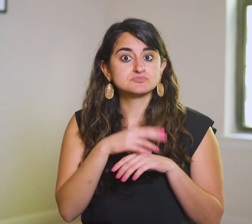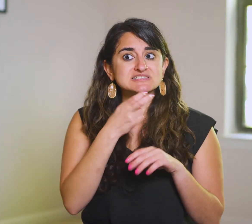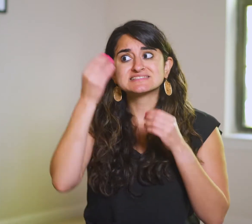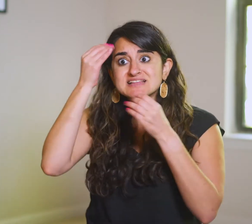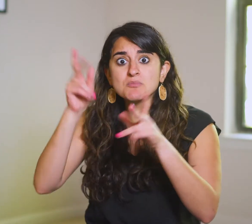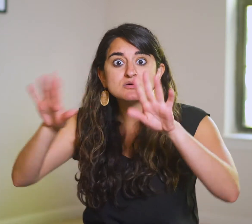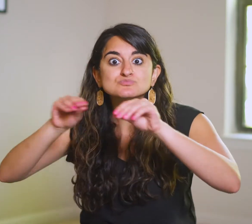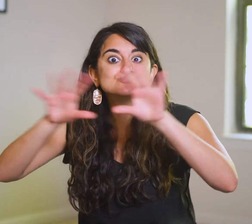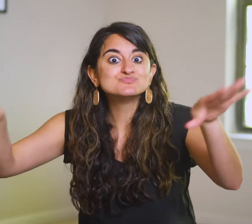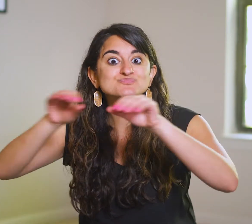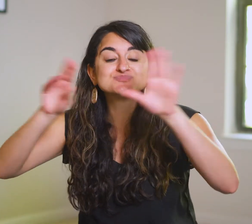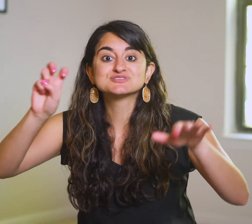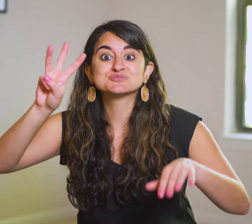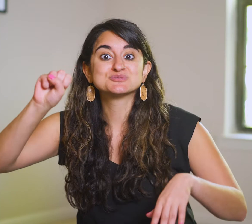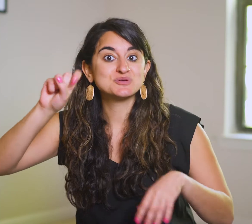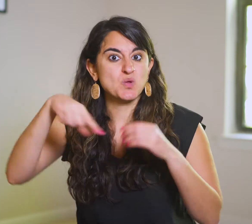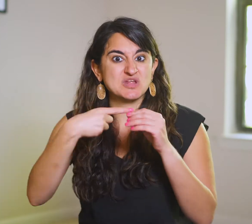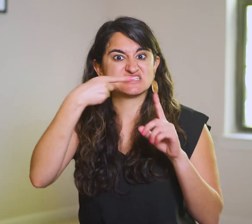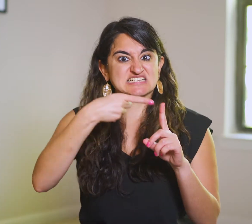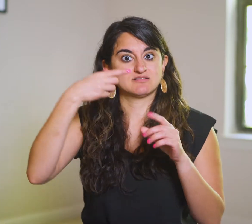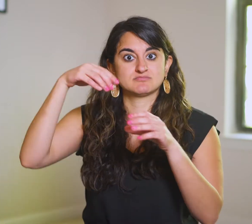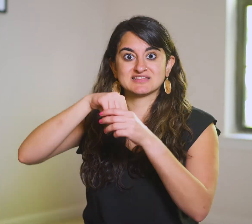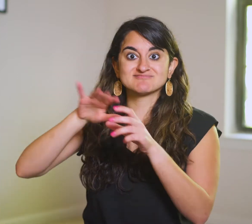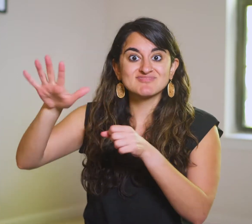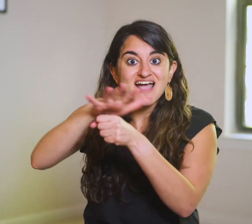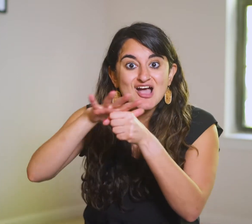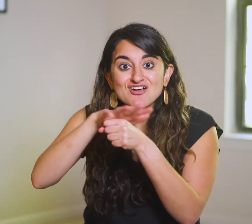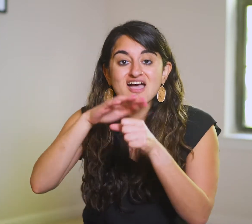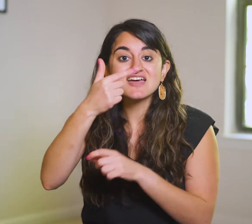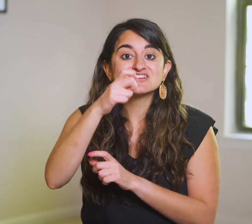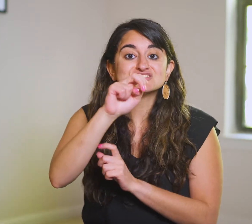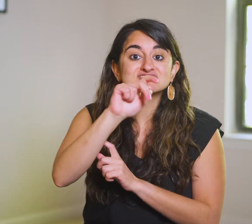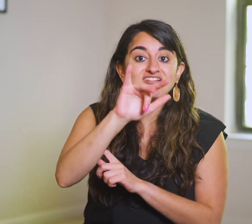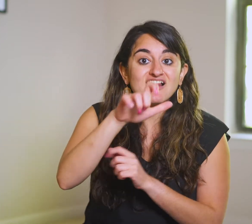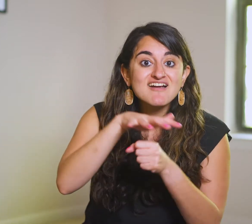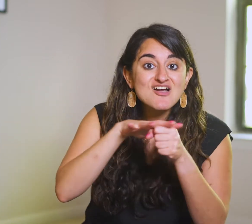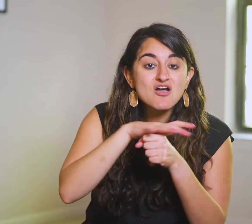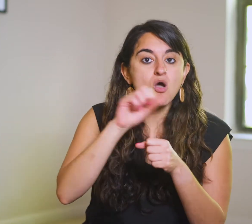He tells people to spread the news when He’s in Gentile regions